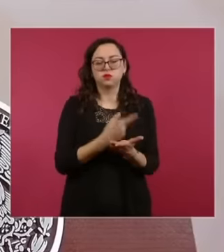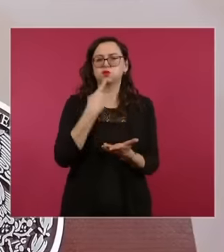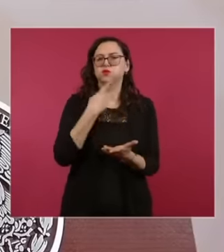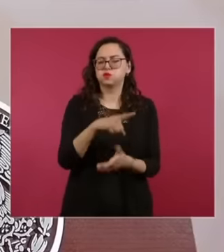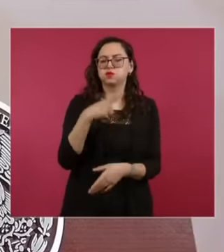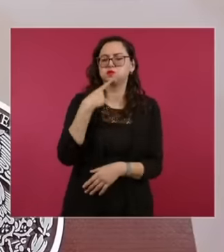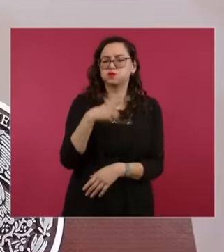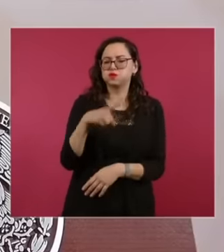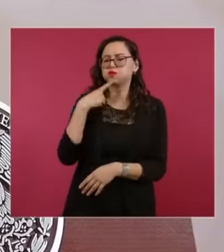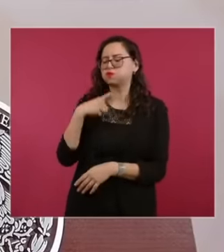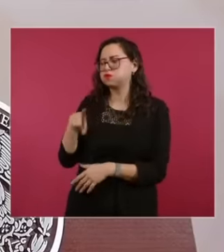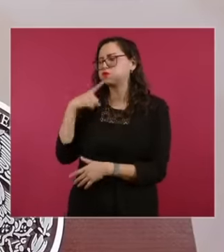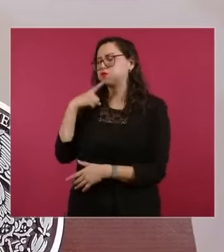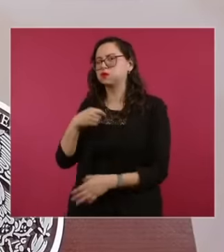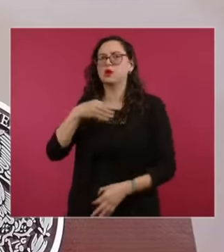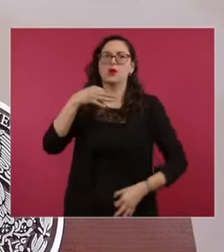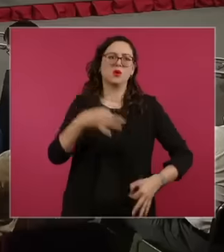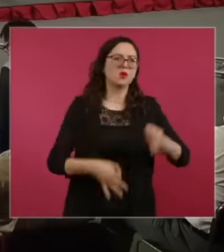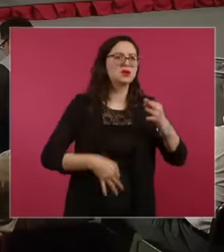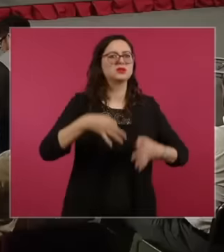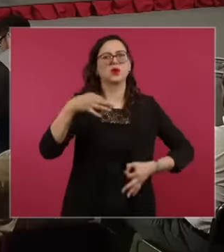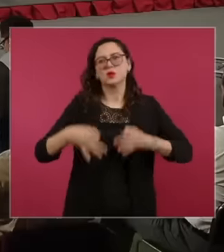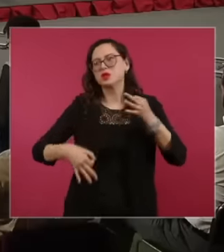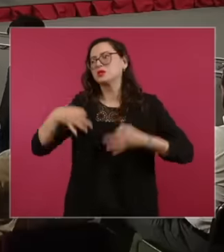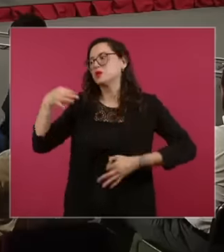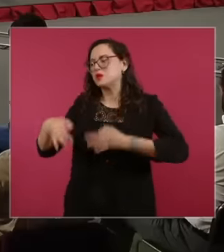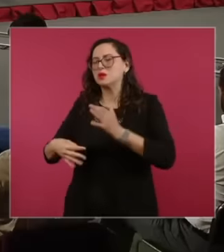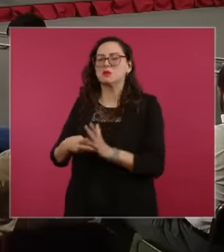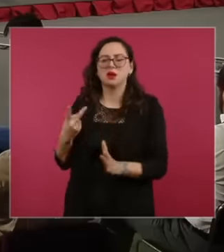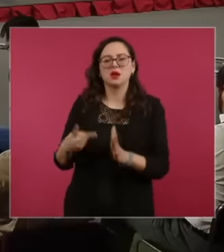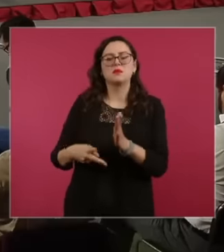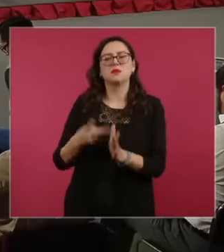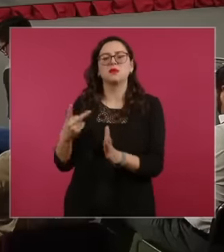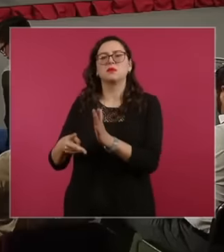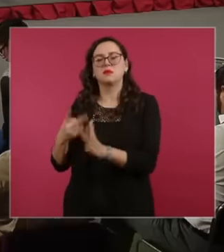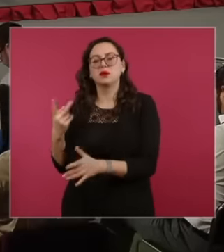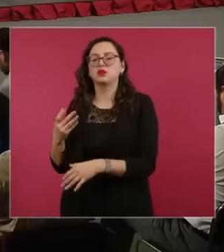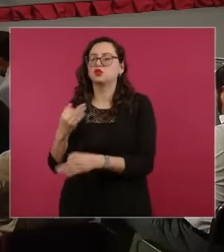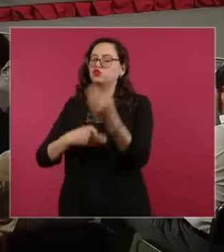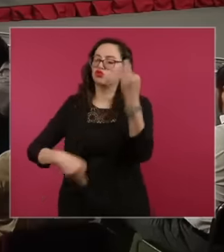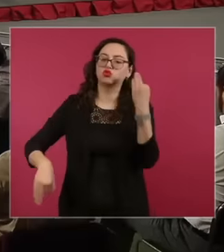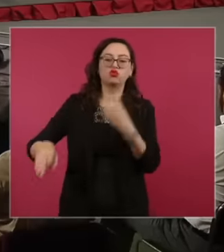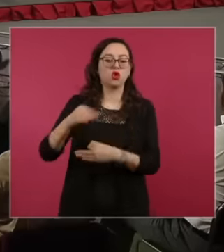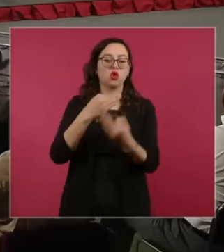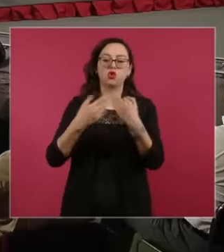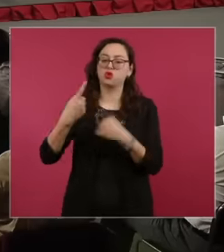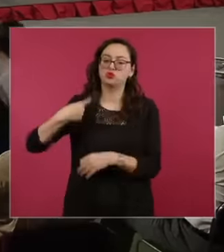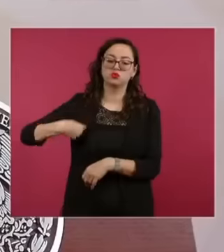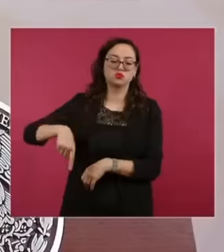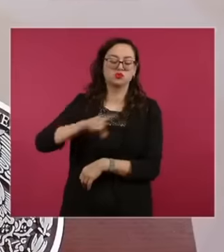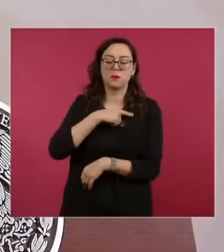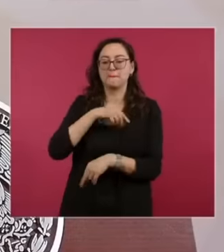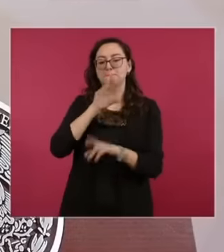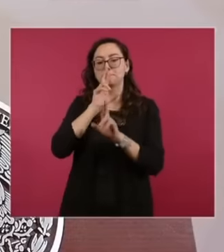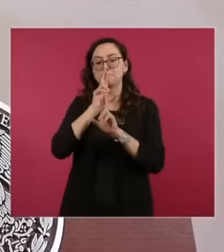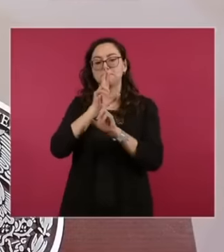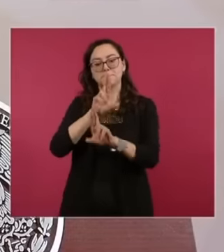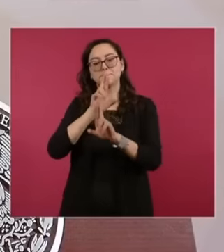the appeals they file and in these cases the defense has been very emphatic.